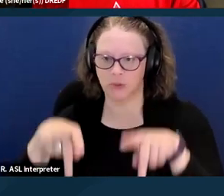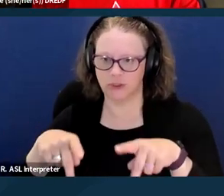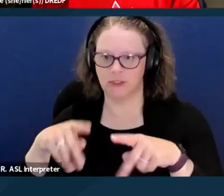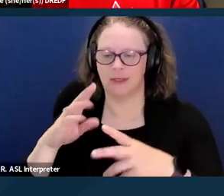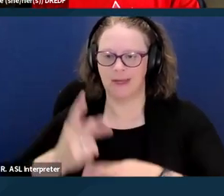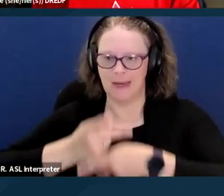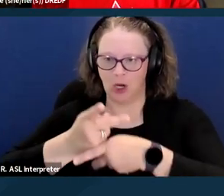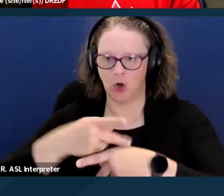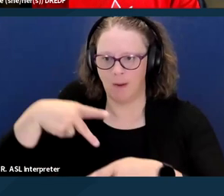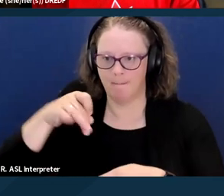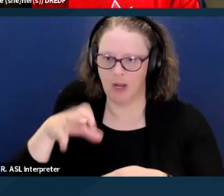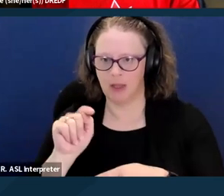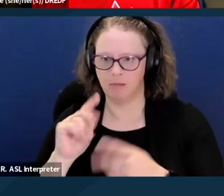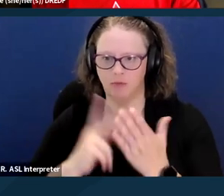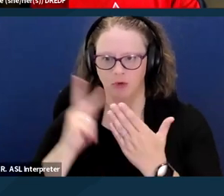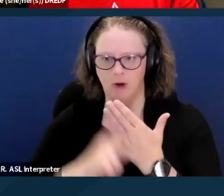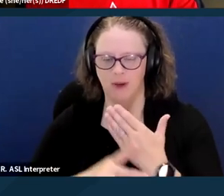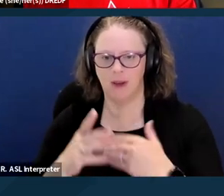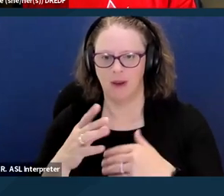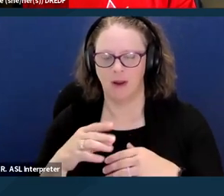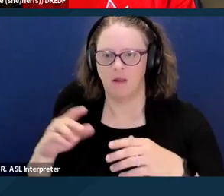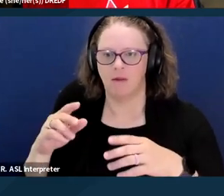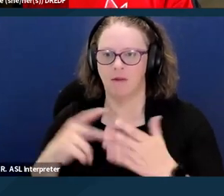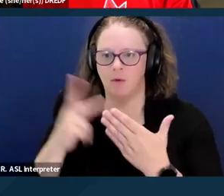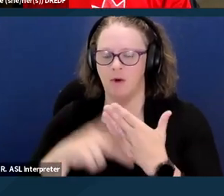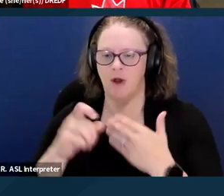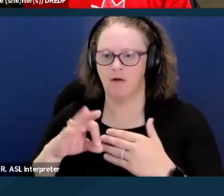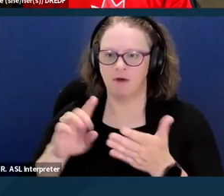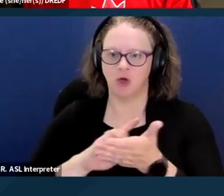There have been the program of Drug Medi-Cal Organized Delivery System,